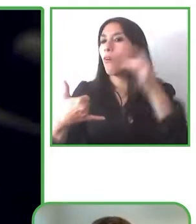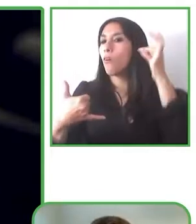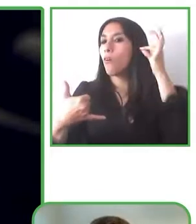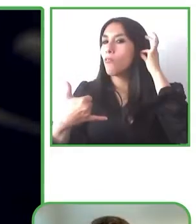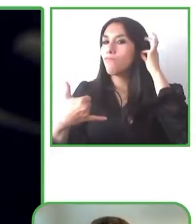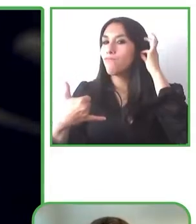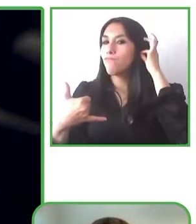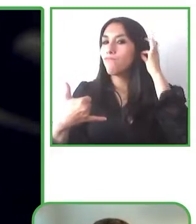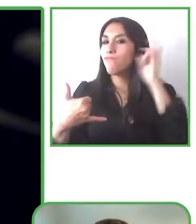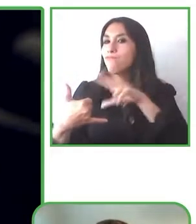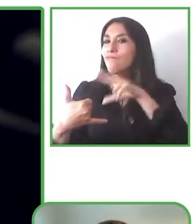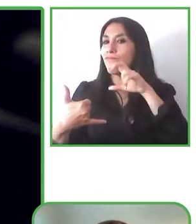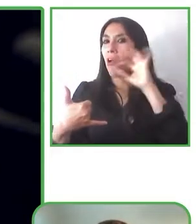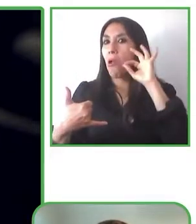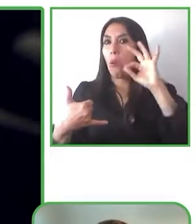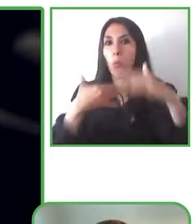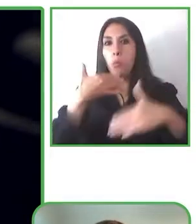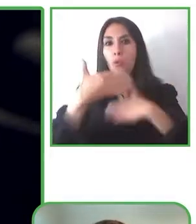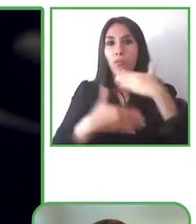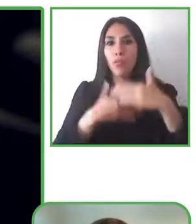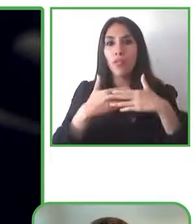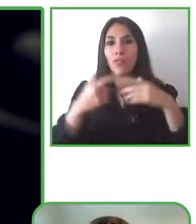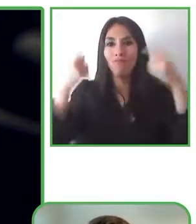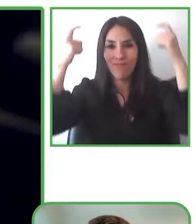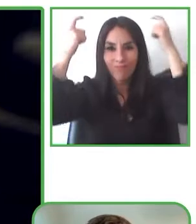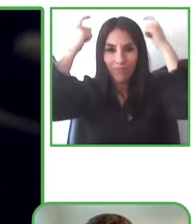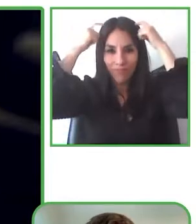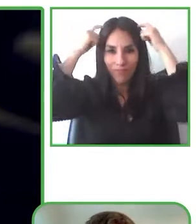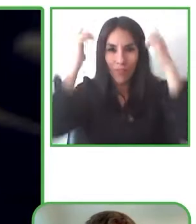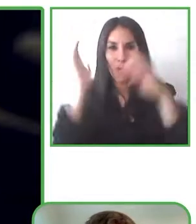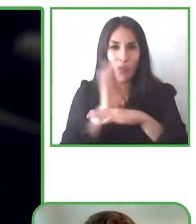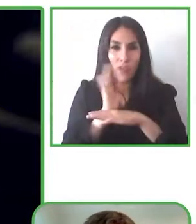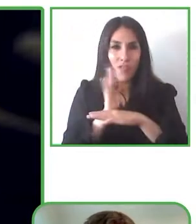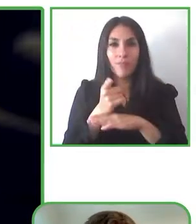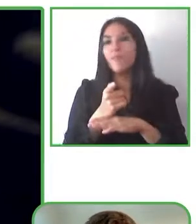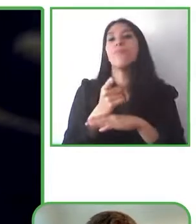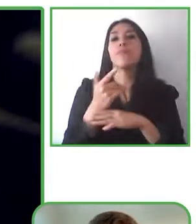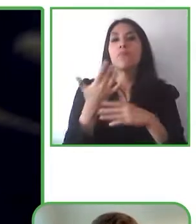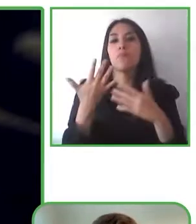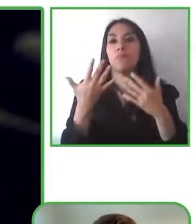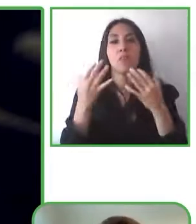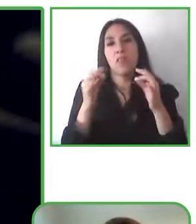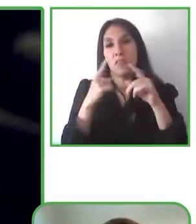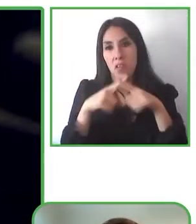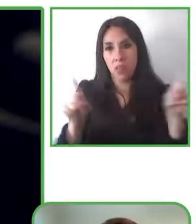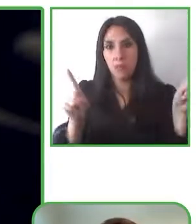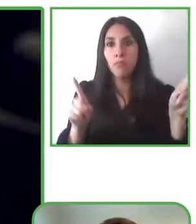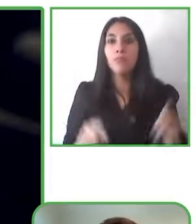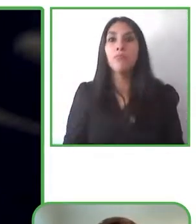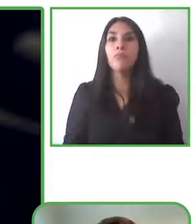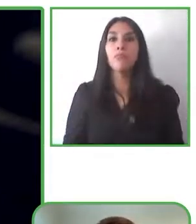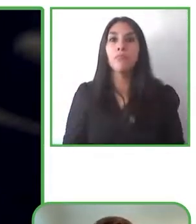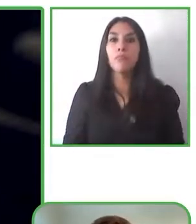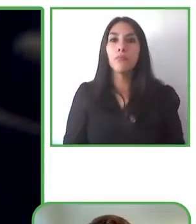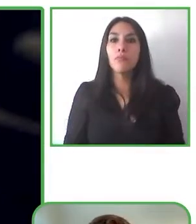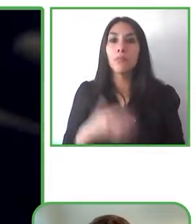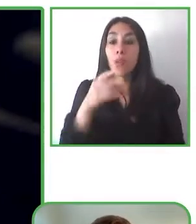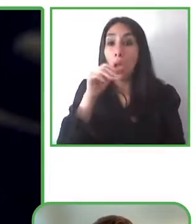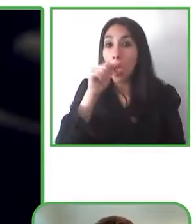cinemas that have auto system and then you can simply just sit back and enjoy the movie as everyone else in the cinema or that you're watching the movie with.